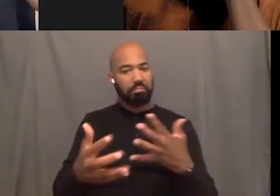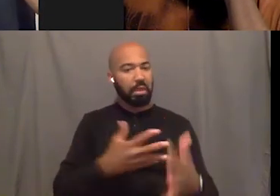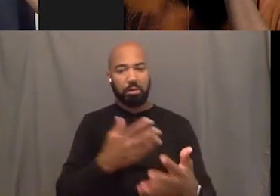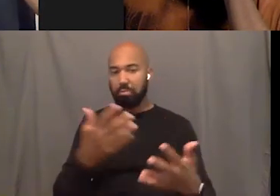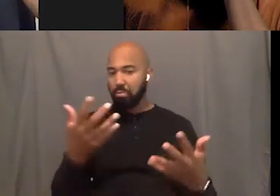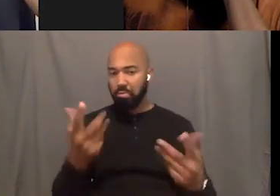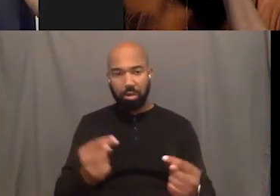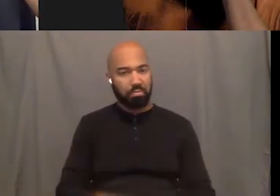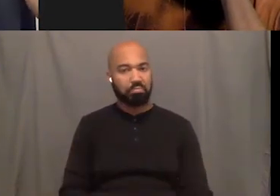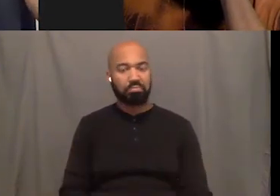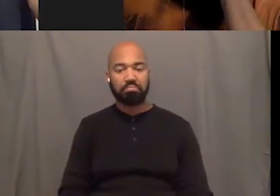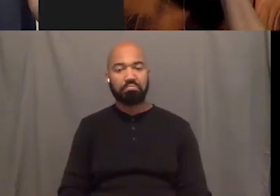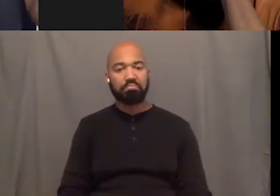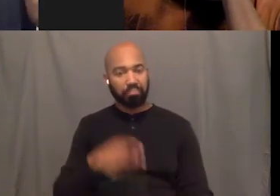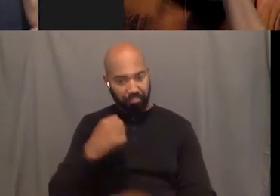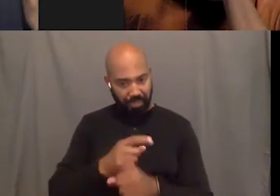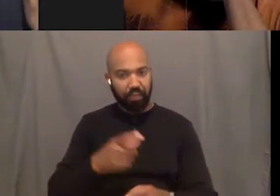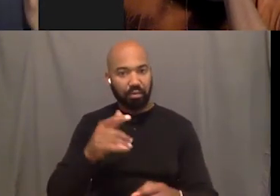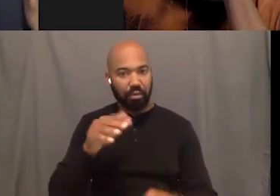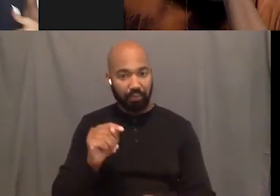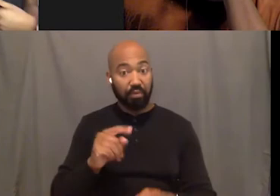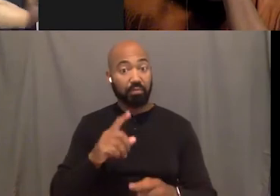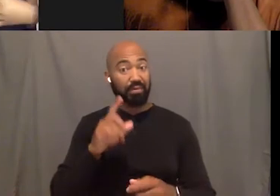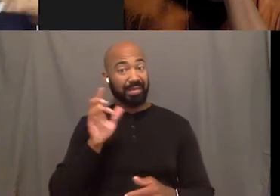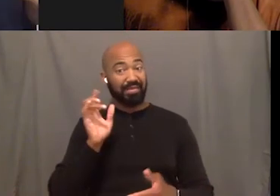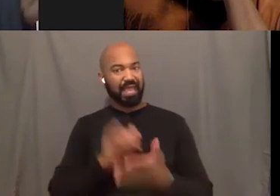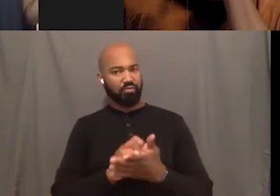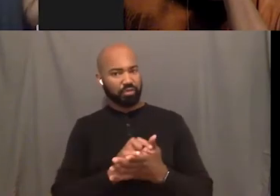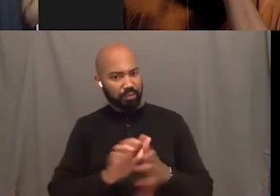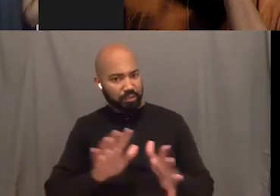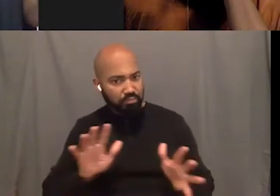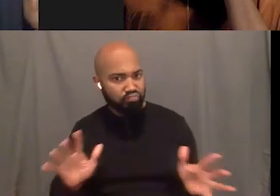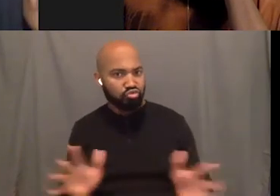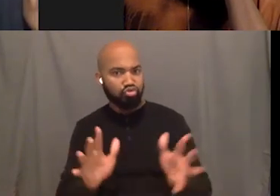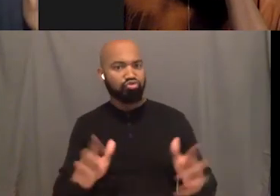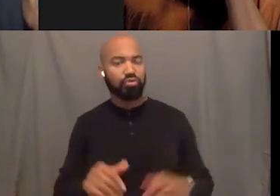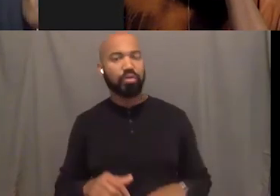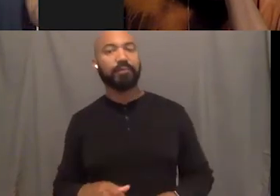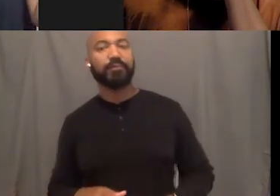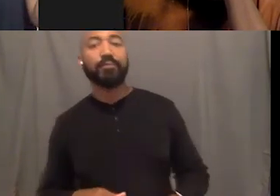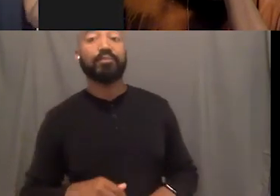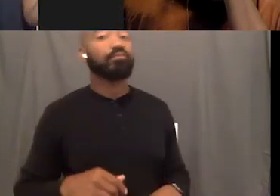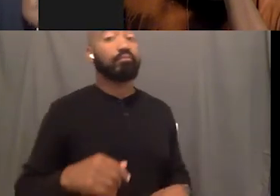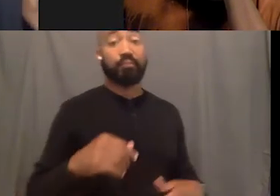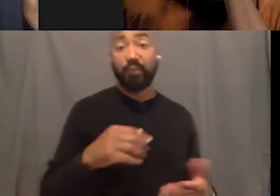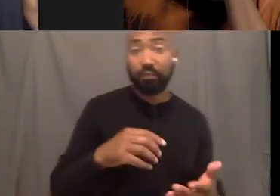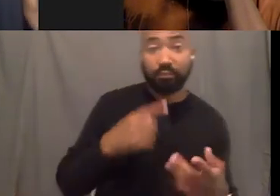And that was the push. It was like successful women like the way our family is full of girls,